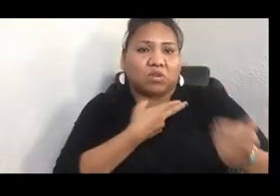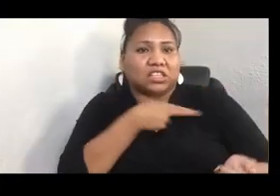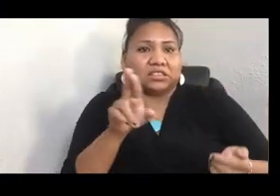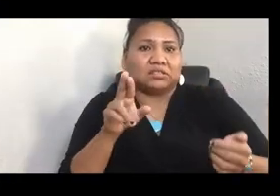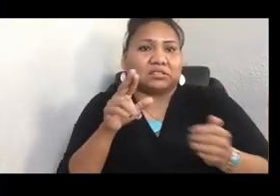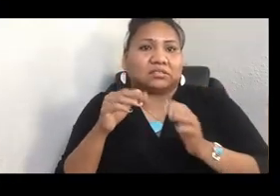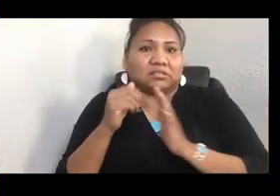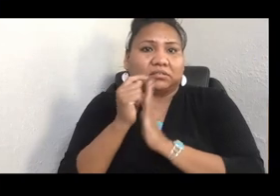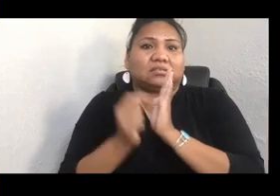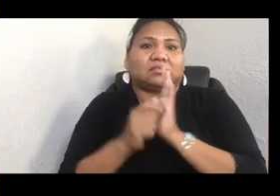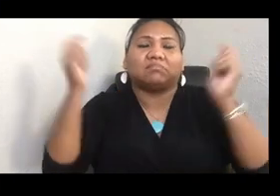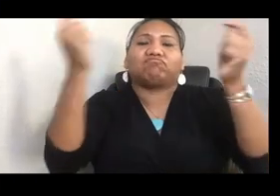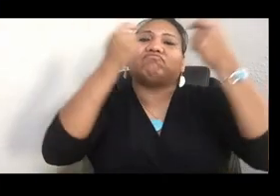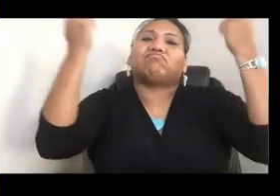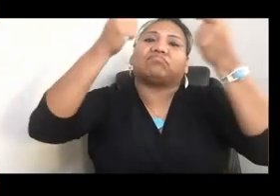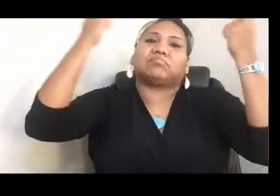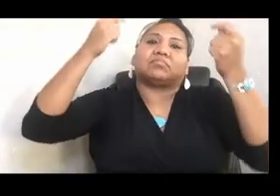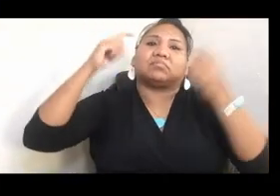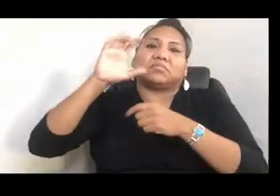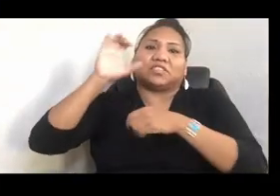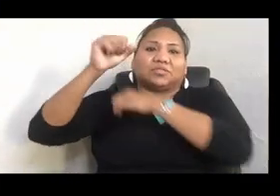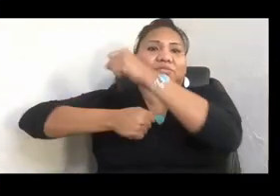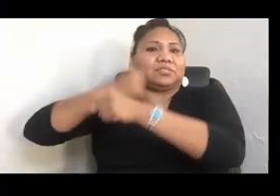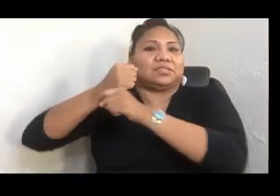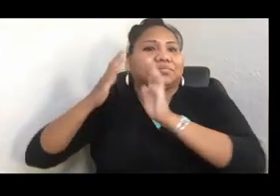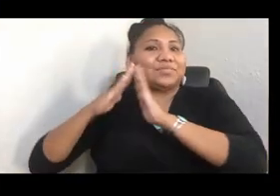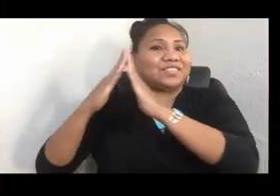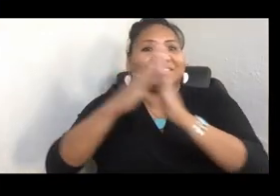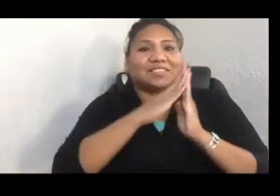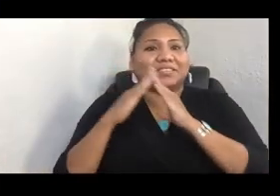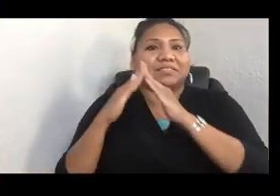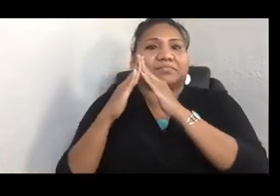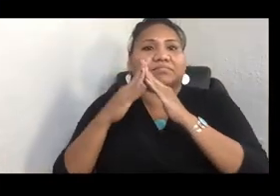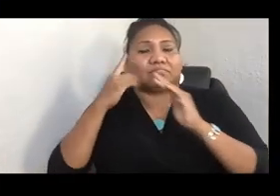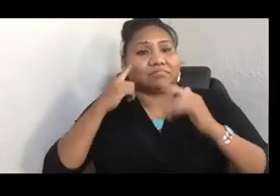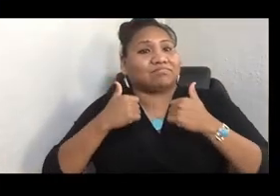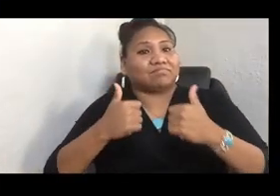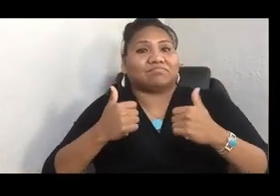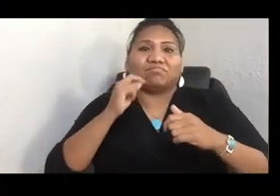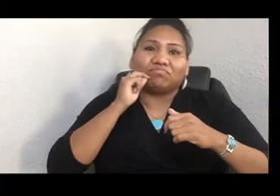And they thought it would be cool if they could get some Native people to paddle into the city of Seattle, you know.